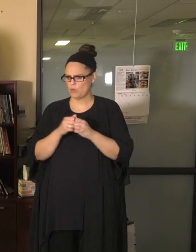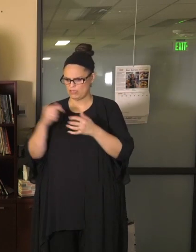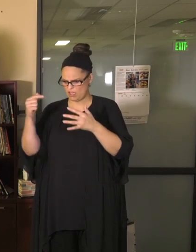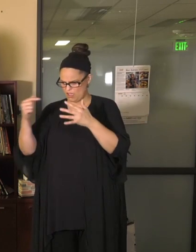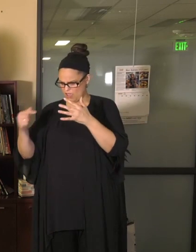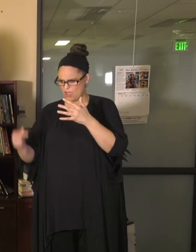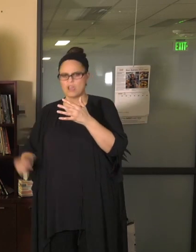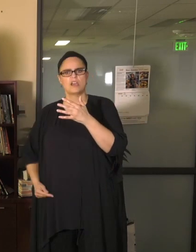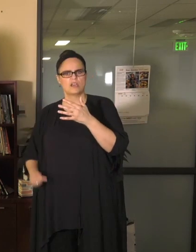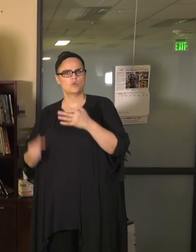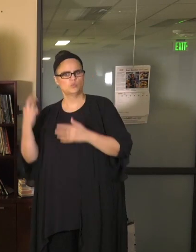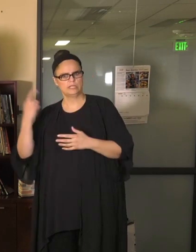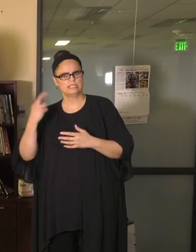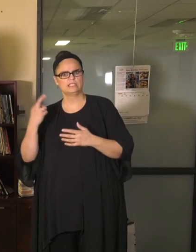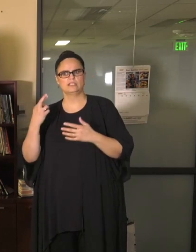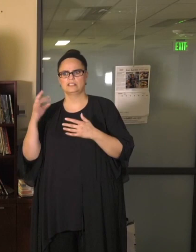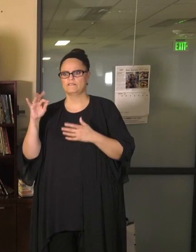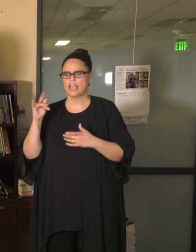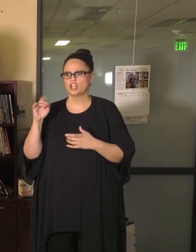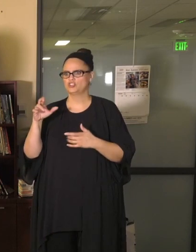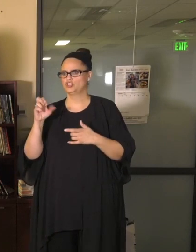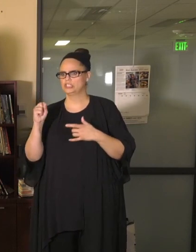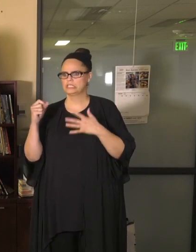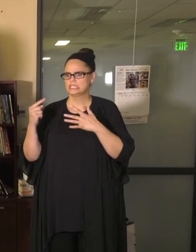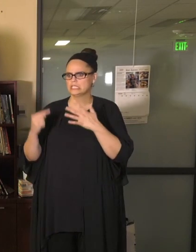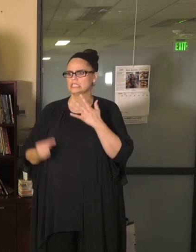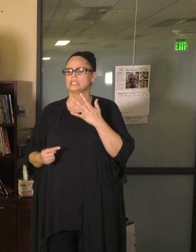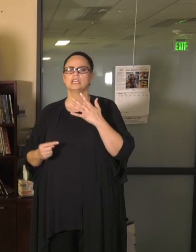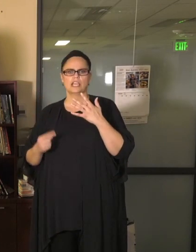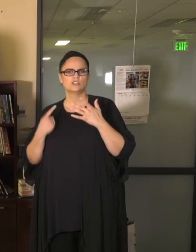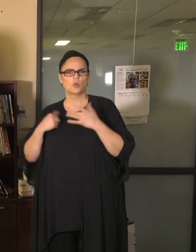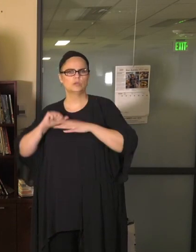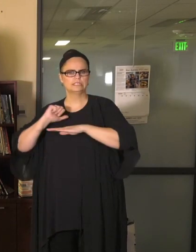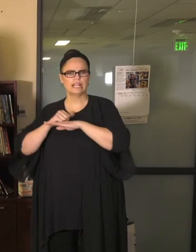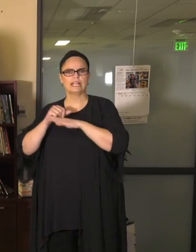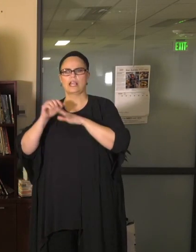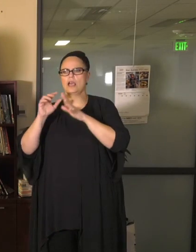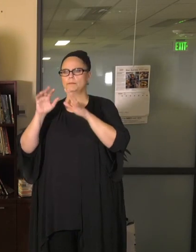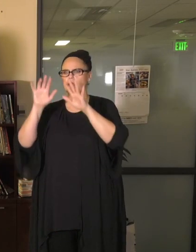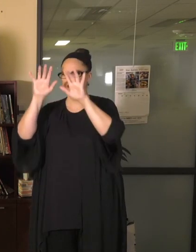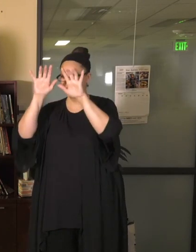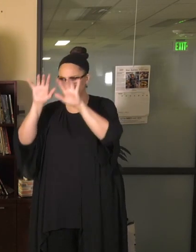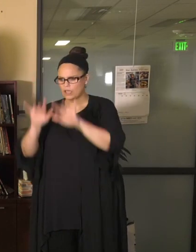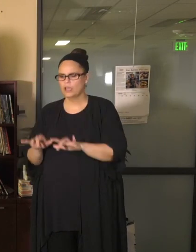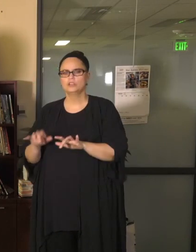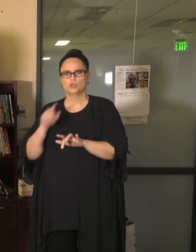as I said, we will be creating a framework where you can see this and in writing so that you better understand.